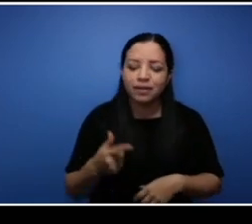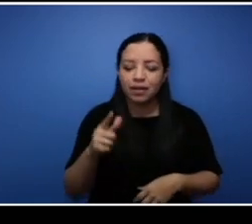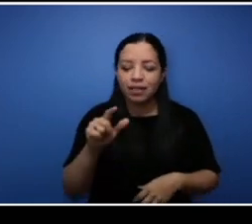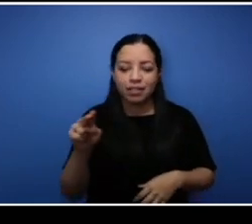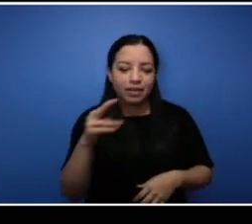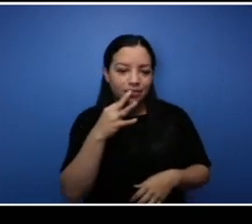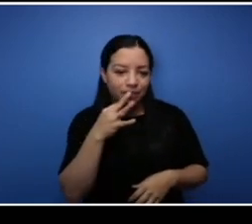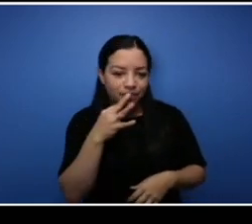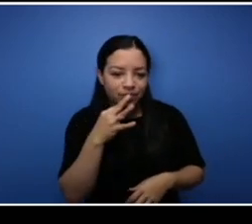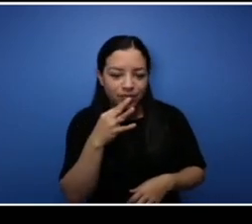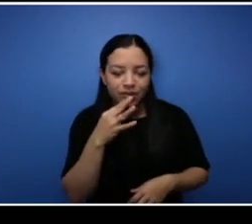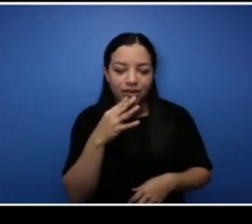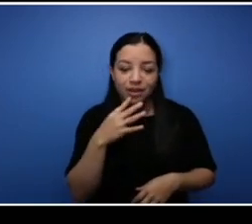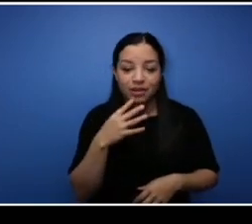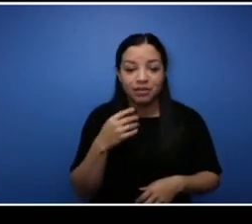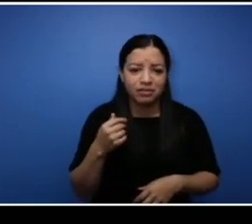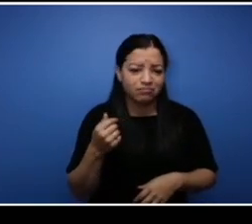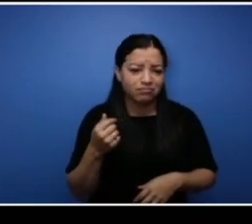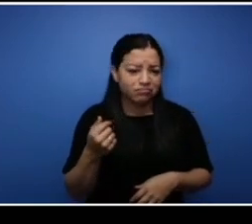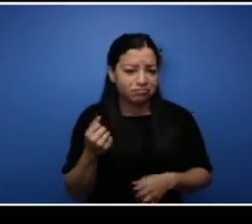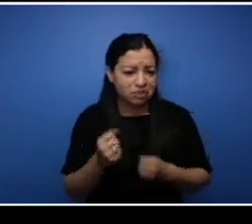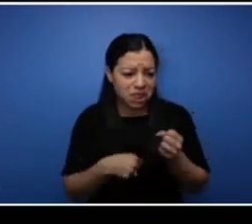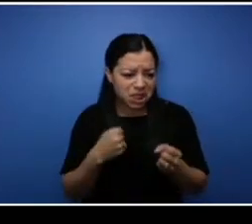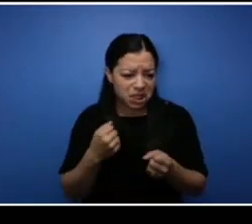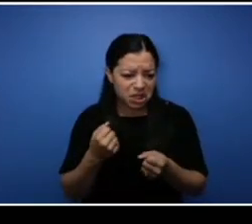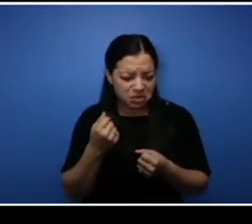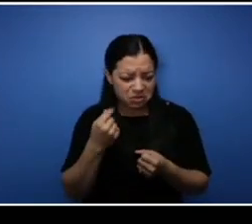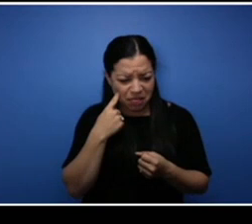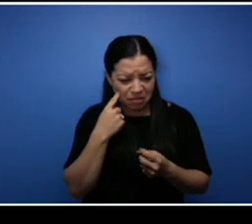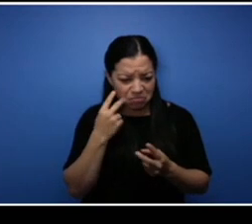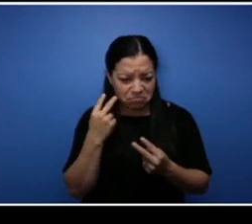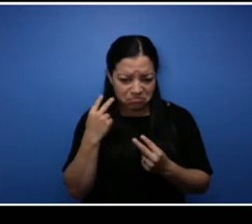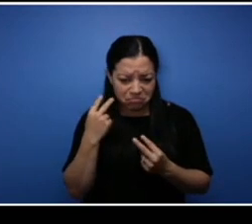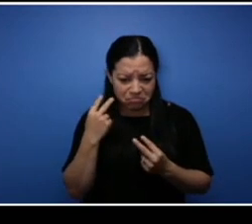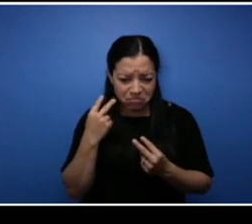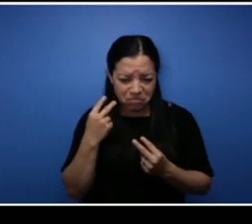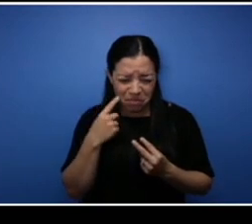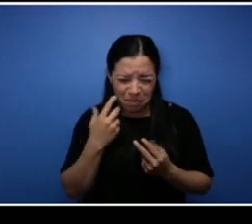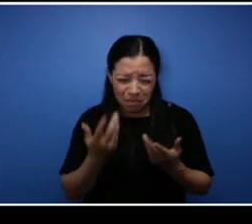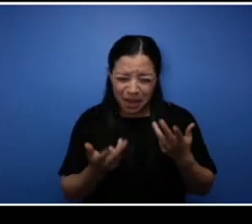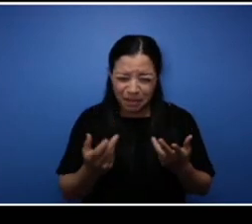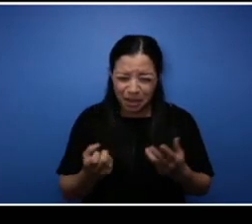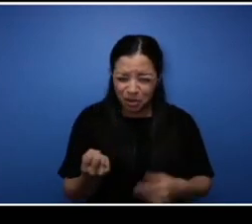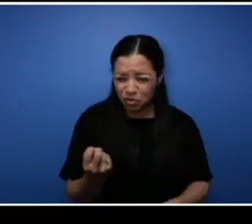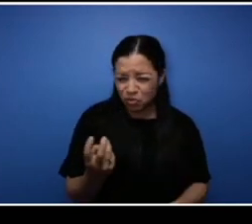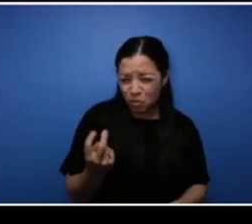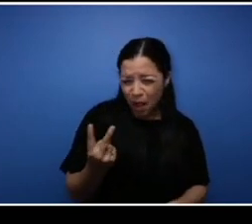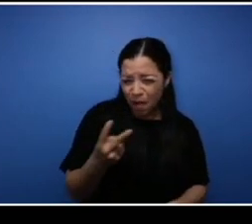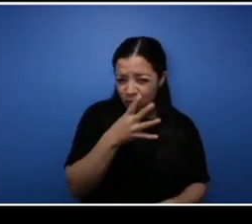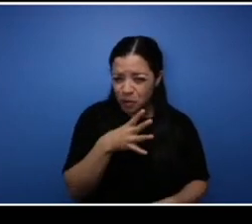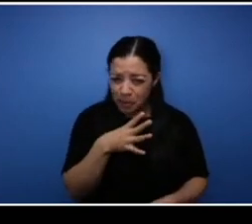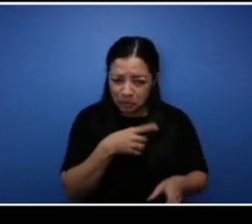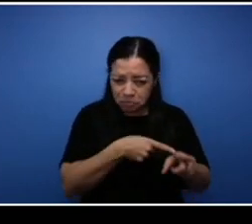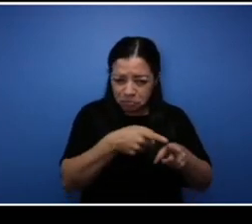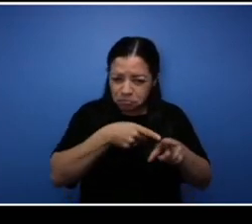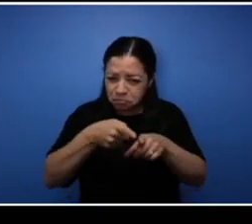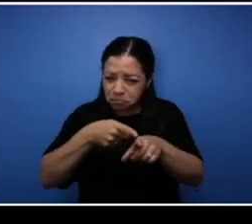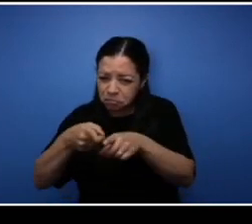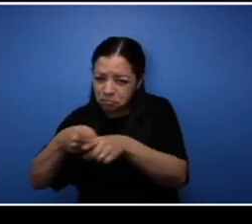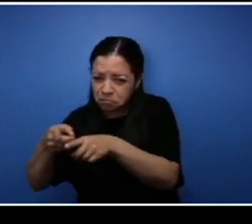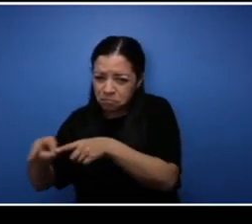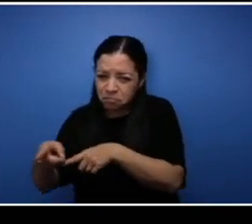over the years, we've probably only had about a dozen different women in different trades.